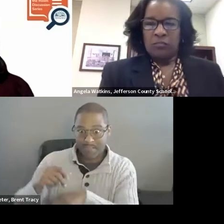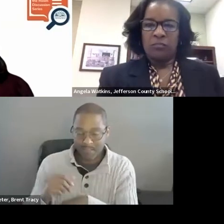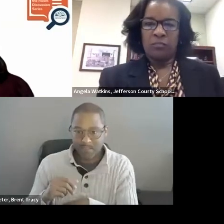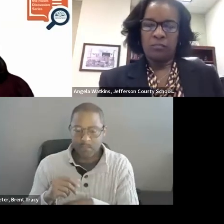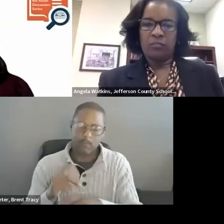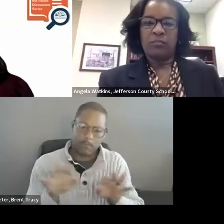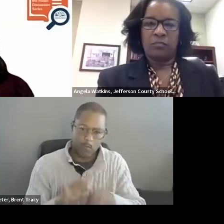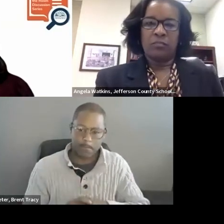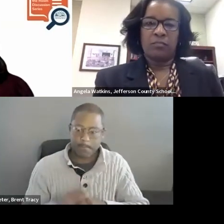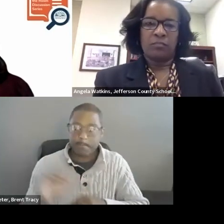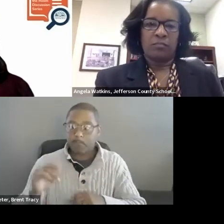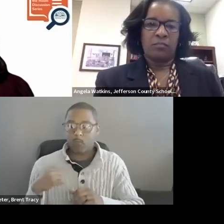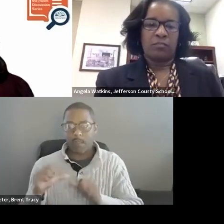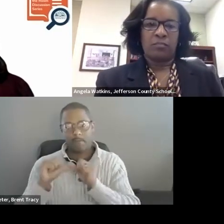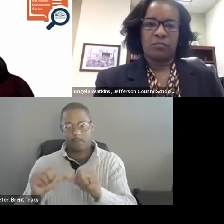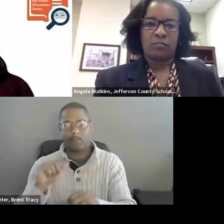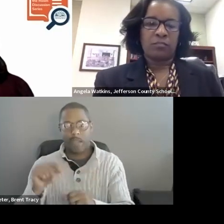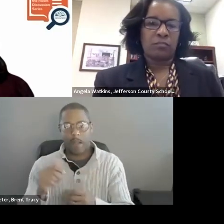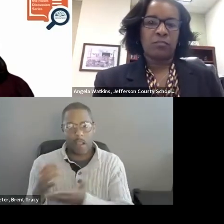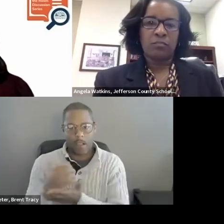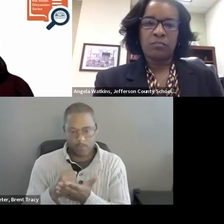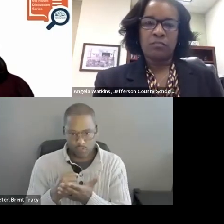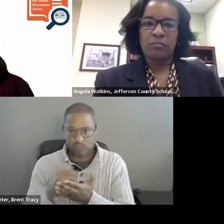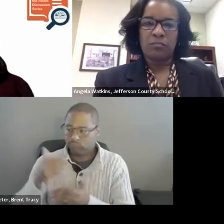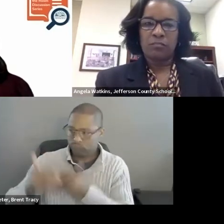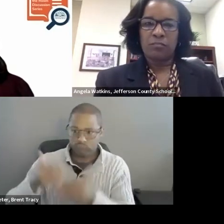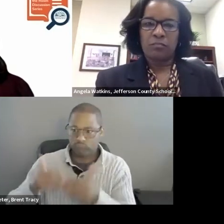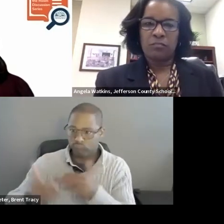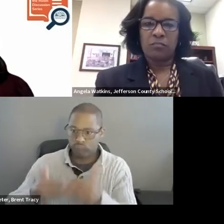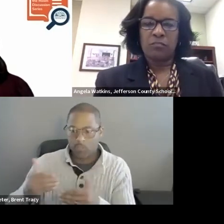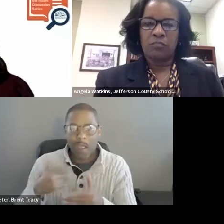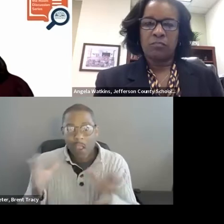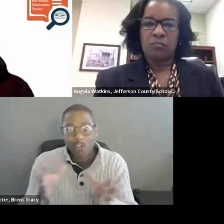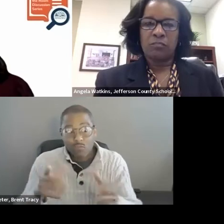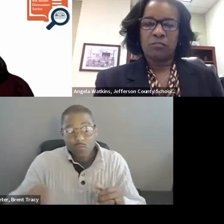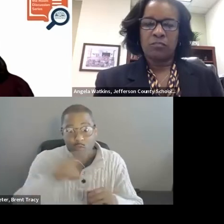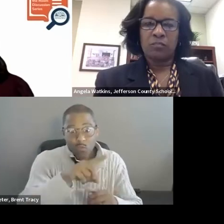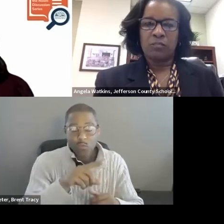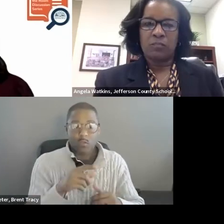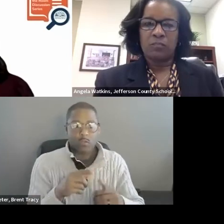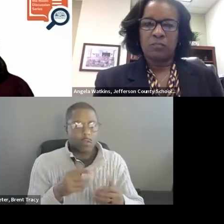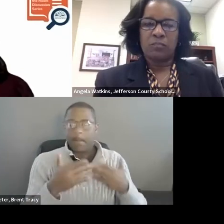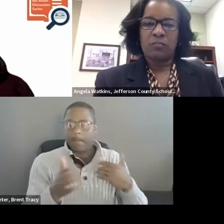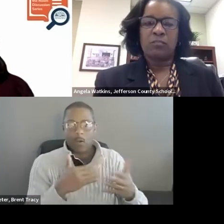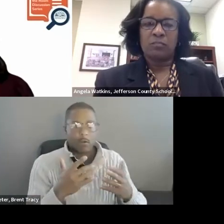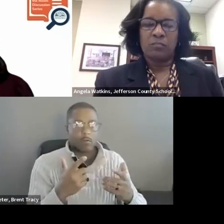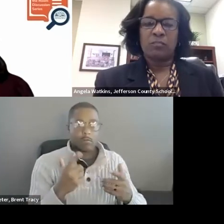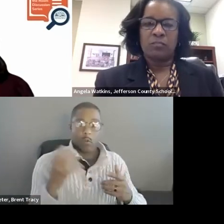embedded, so I just encourage everybody, no better how big or small your coaching program is,